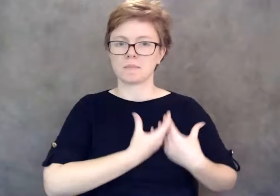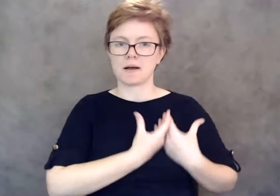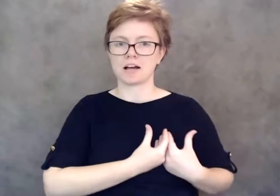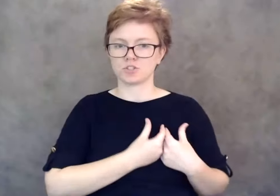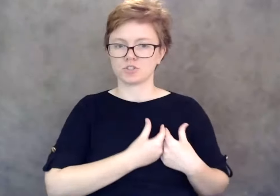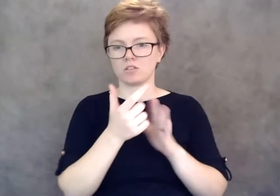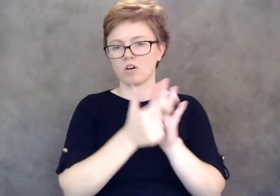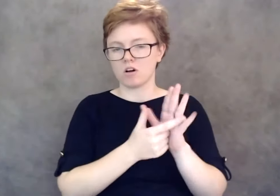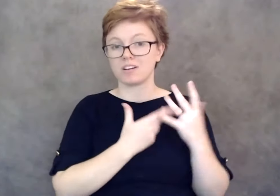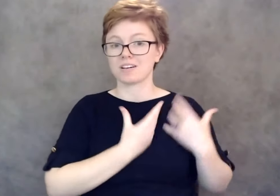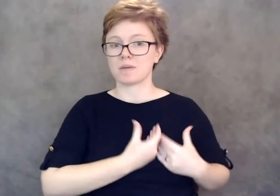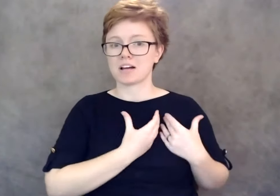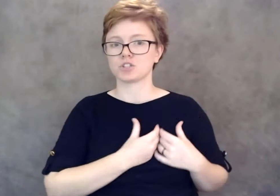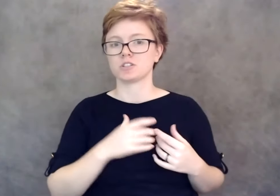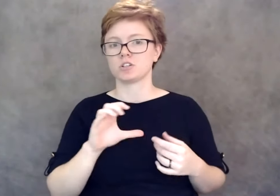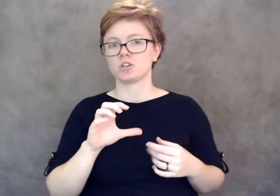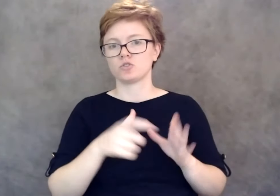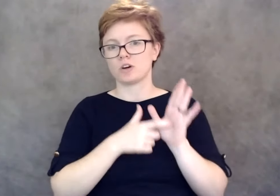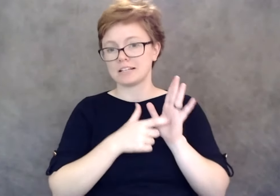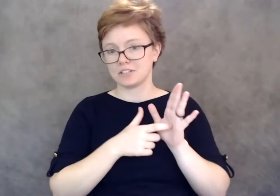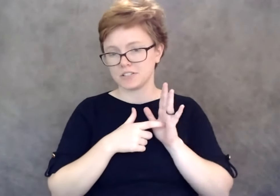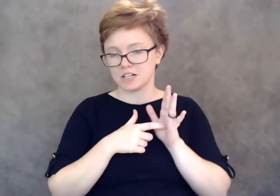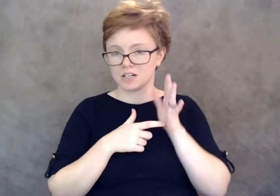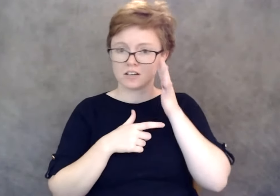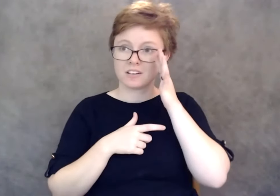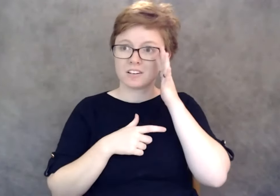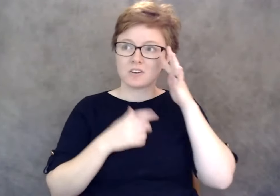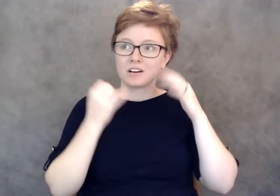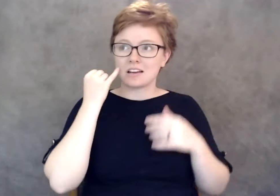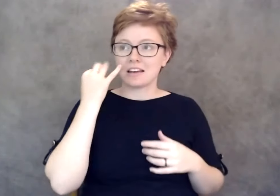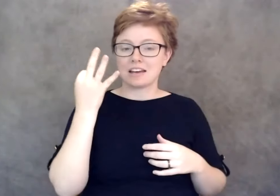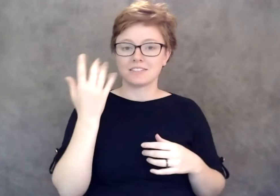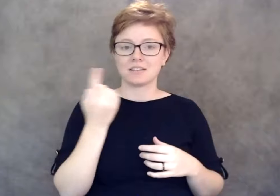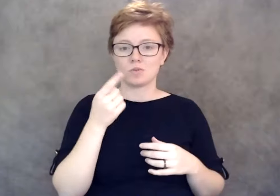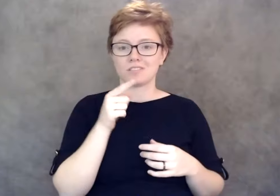so someone who is, deemed to be in an end of life situation